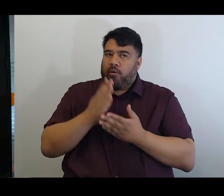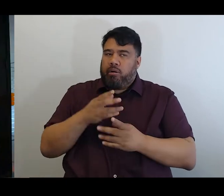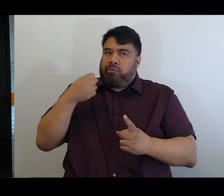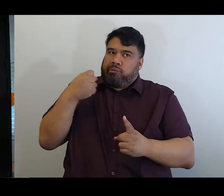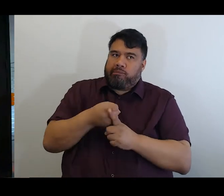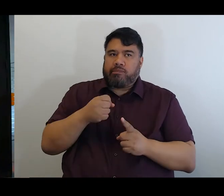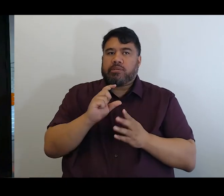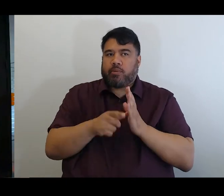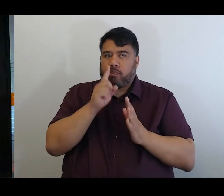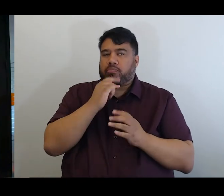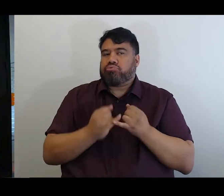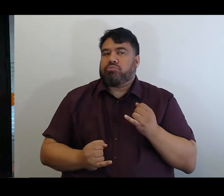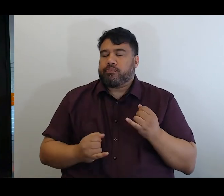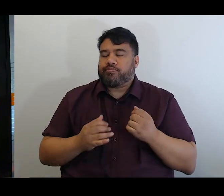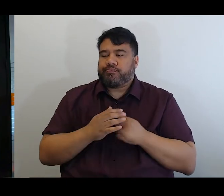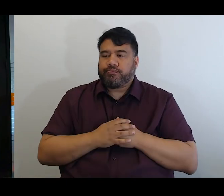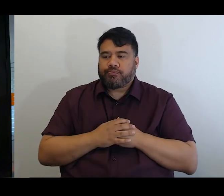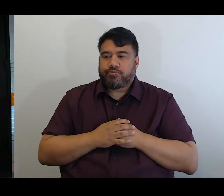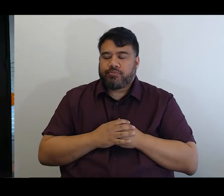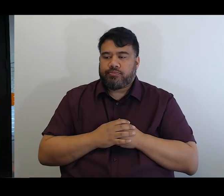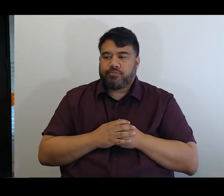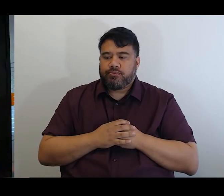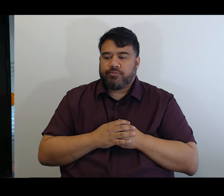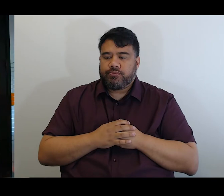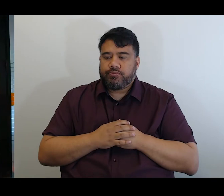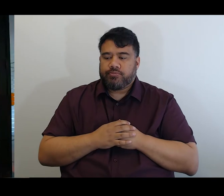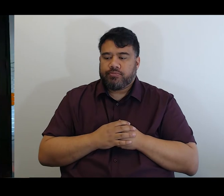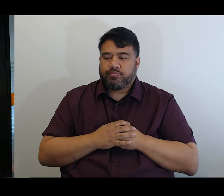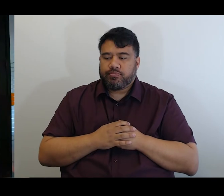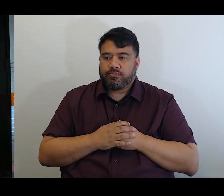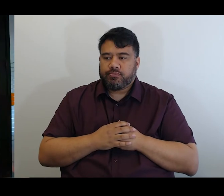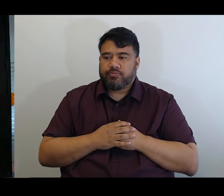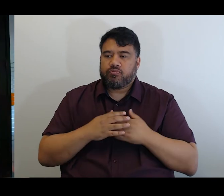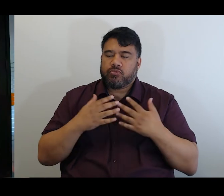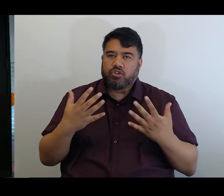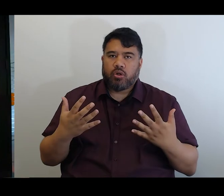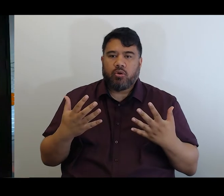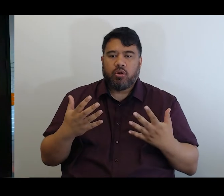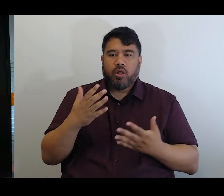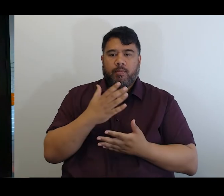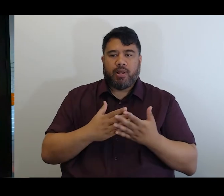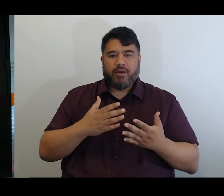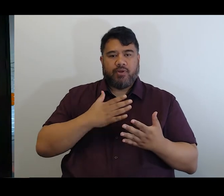And again, as part of that role of stewarding change across government.